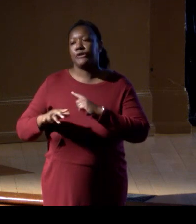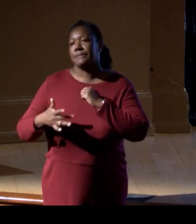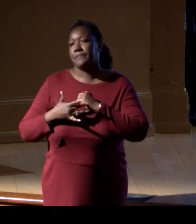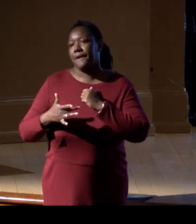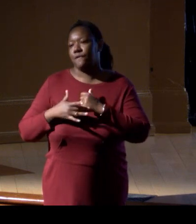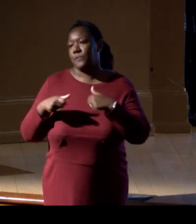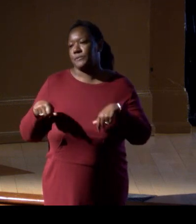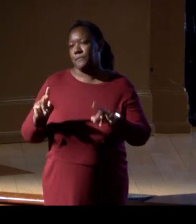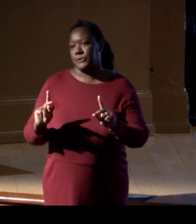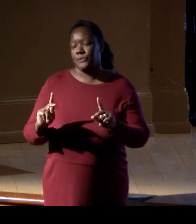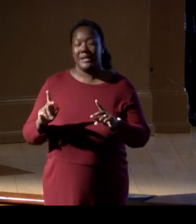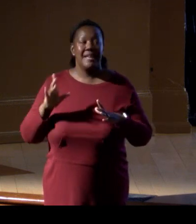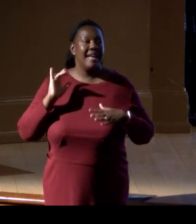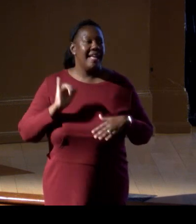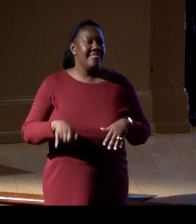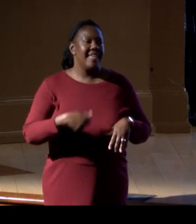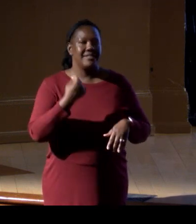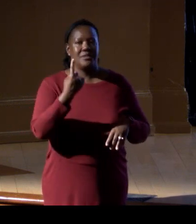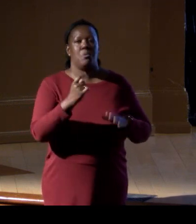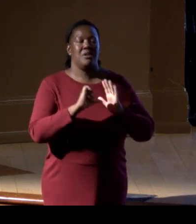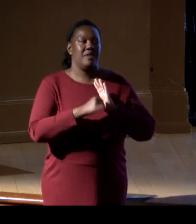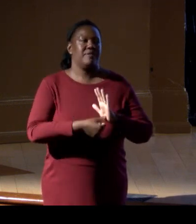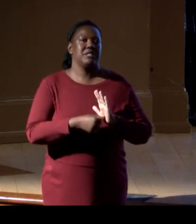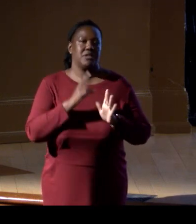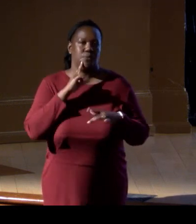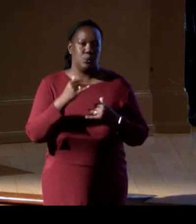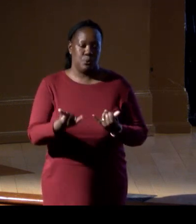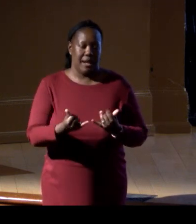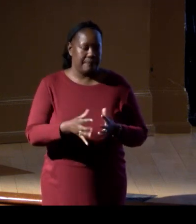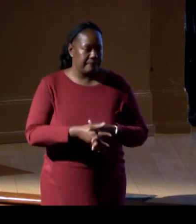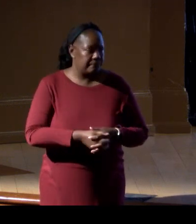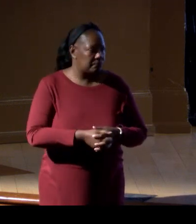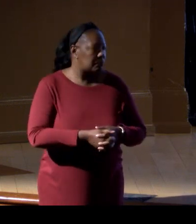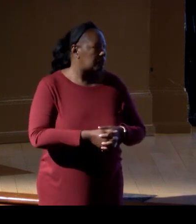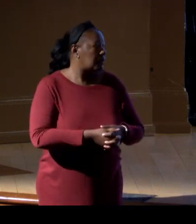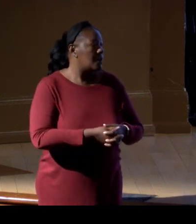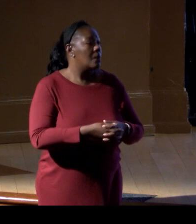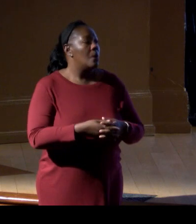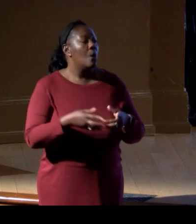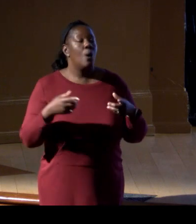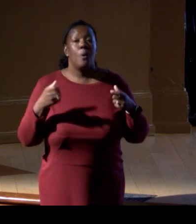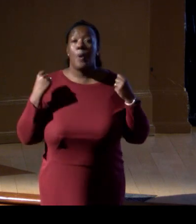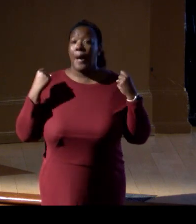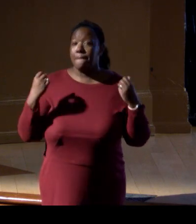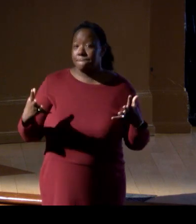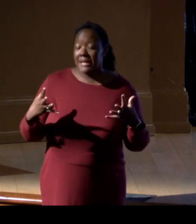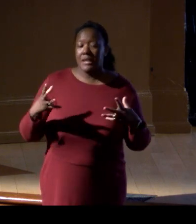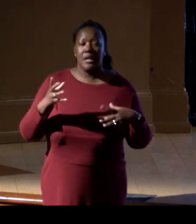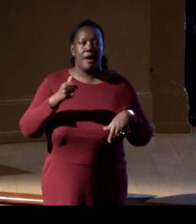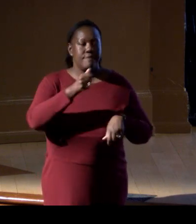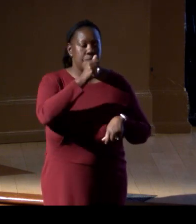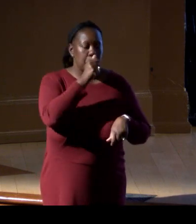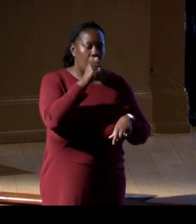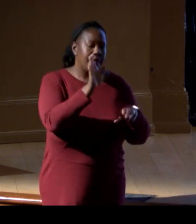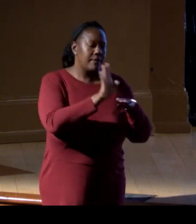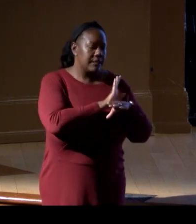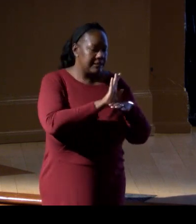which is really what I wanna emphasize today is while many of the public, or the private sector is working,